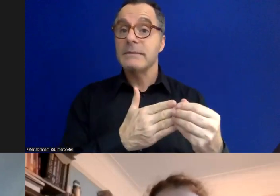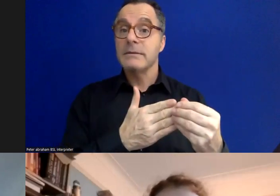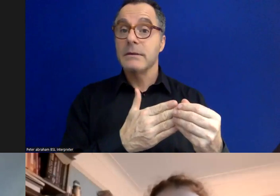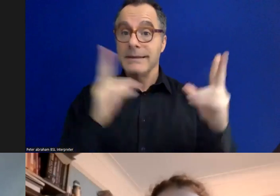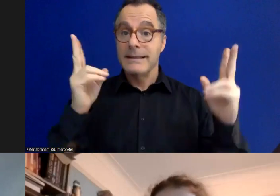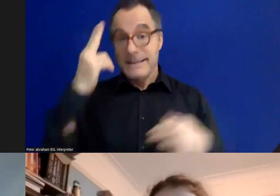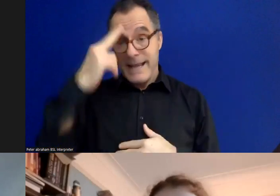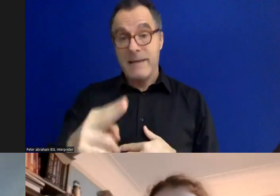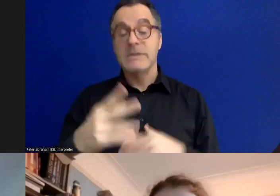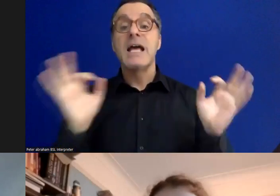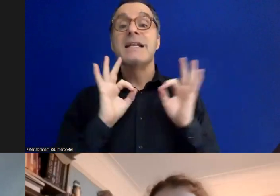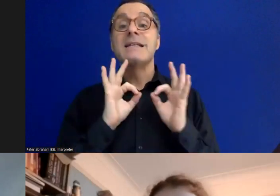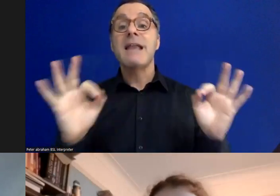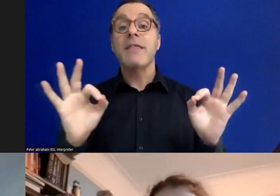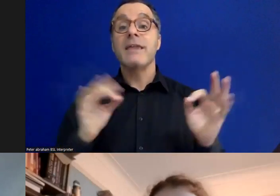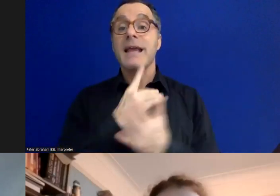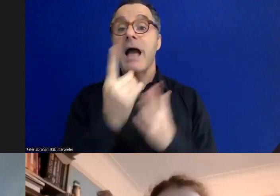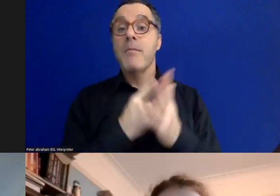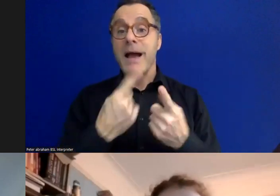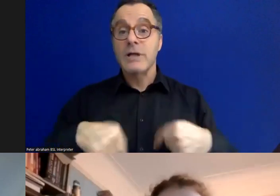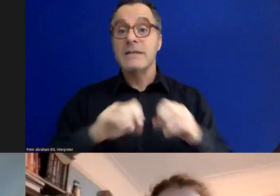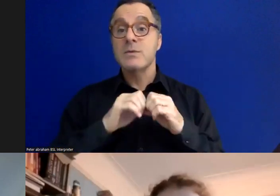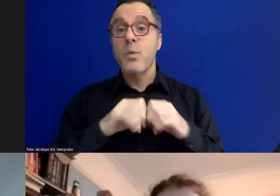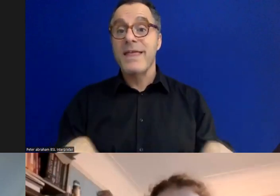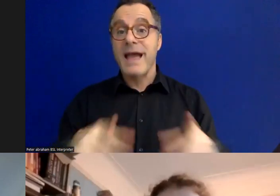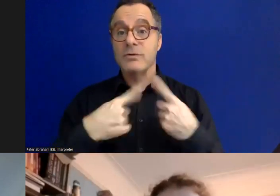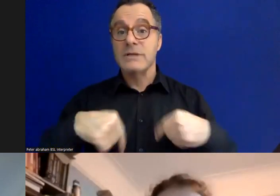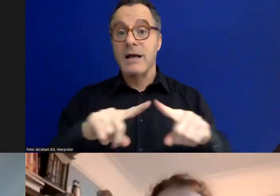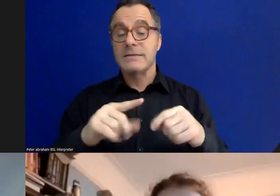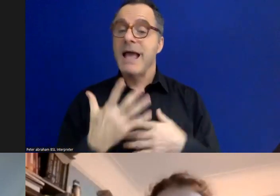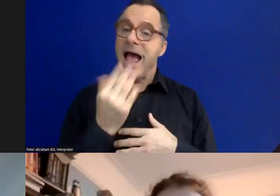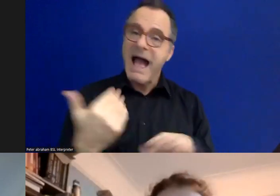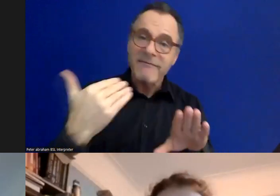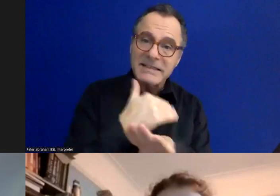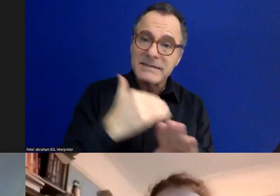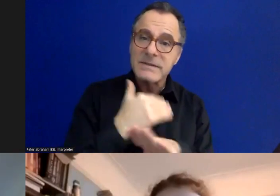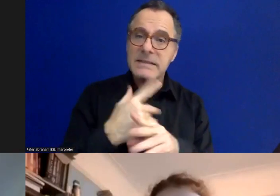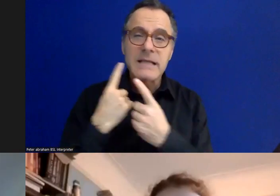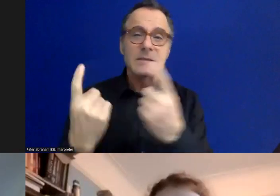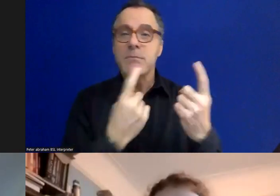a program of exhibitions, events, learning activities exploring the history of disabled